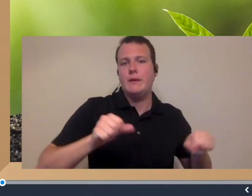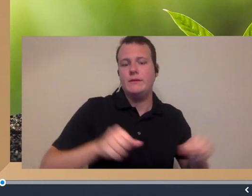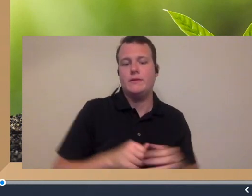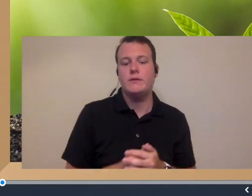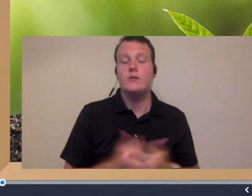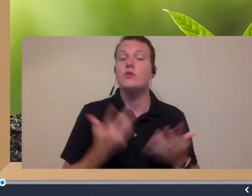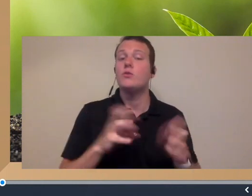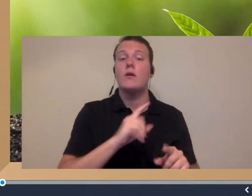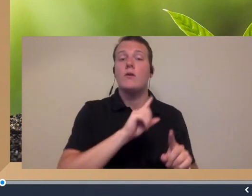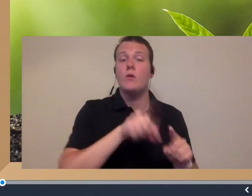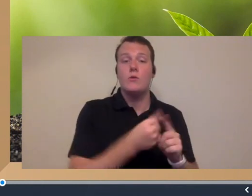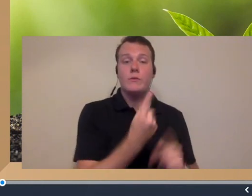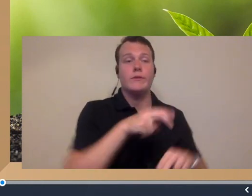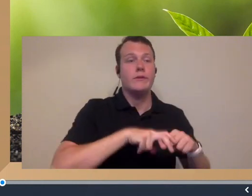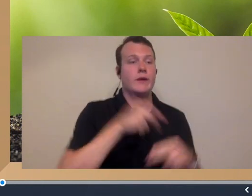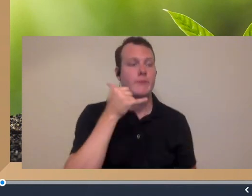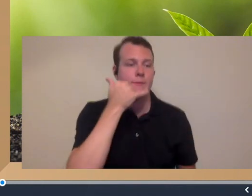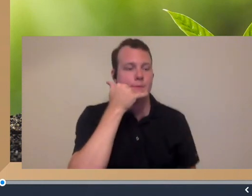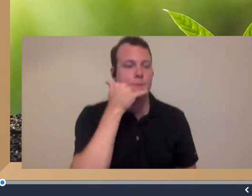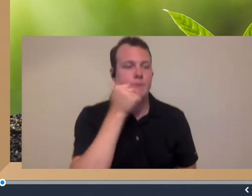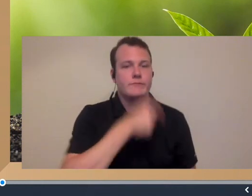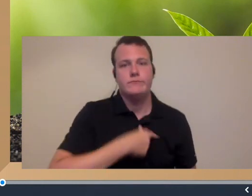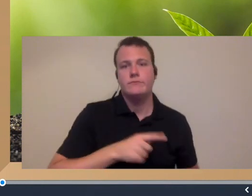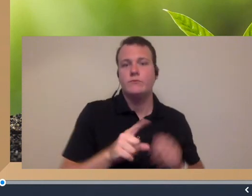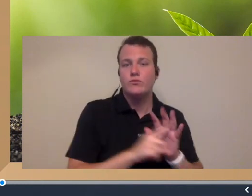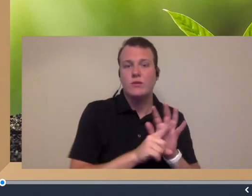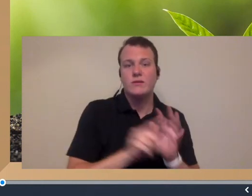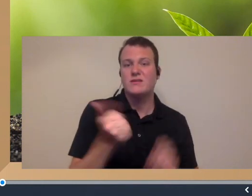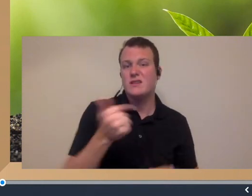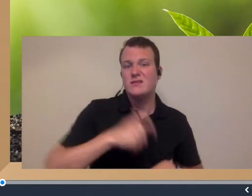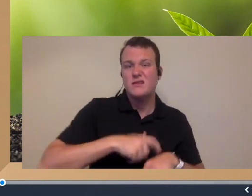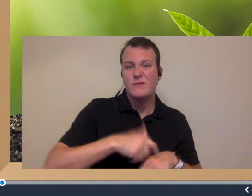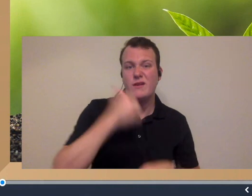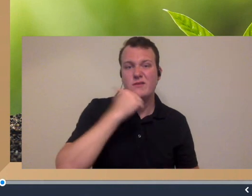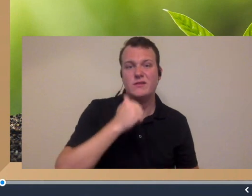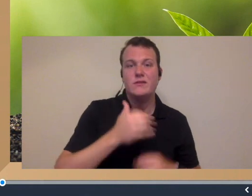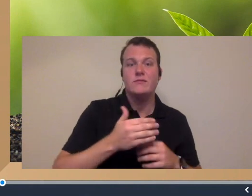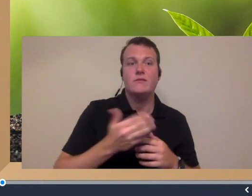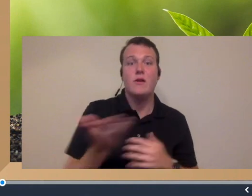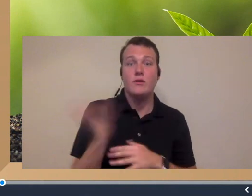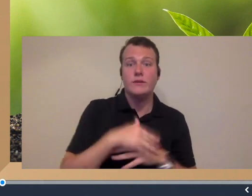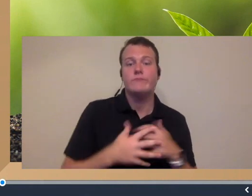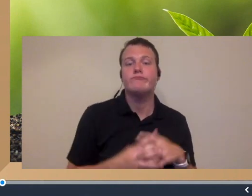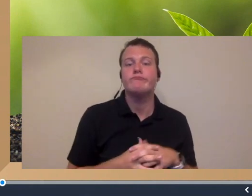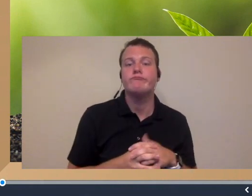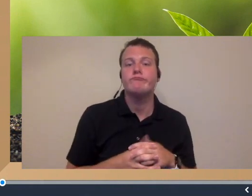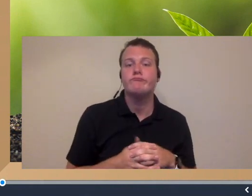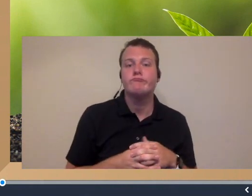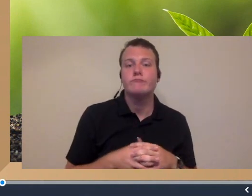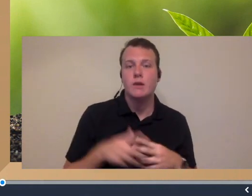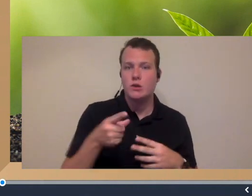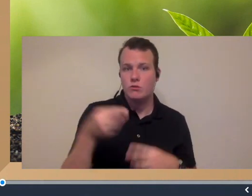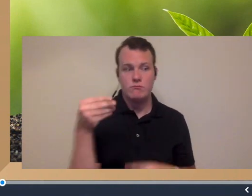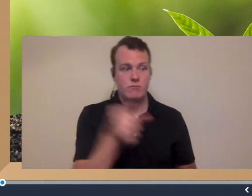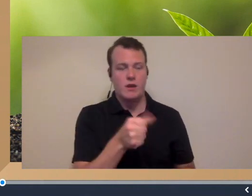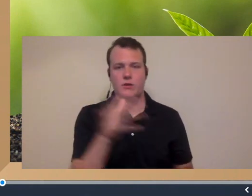sitting there who only answers the phone and the phone rings ten times a day and the rest time betrayal of their thumbs right and you're paying them and you're